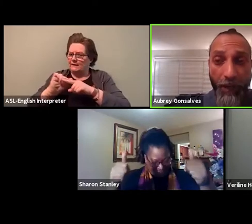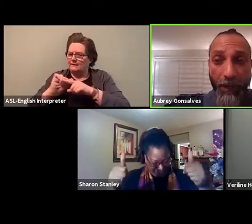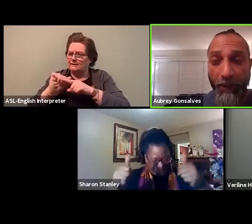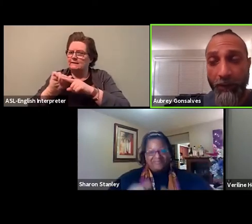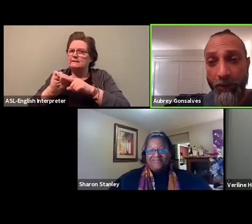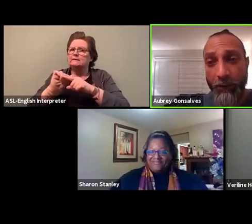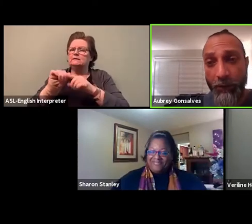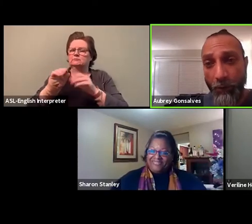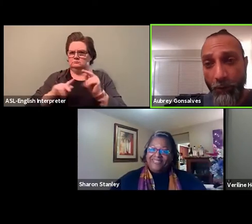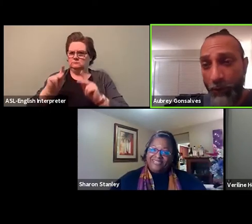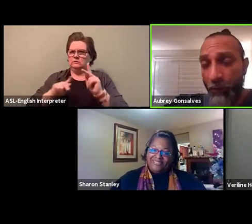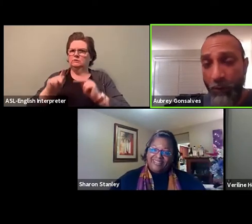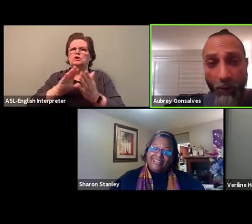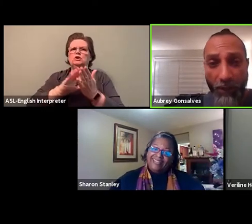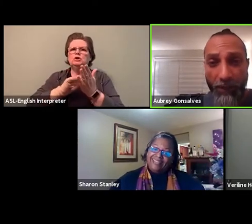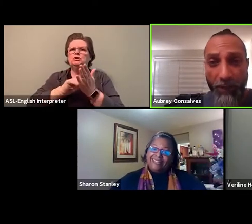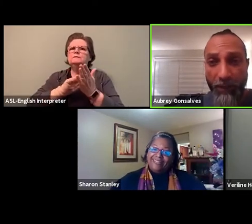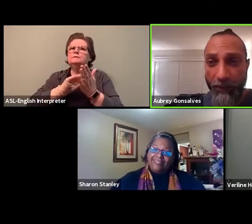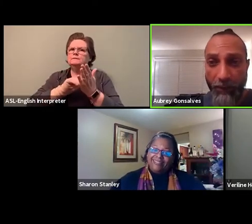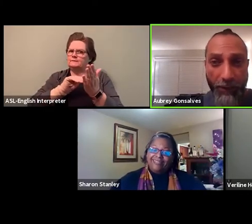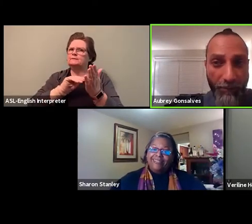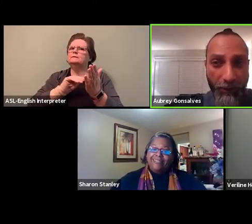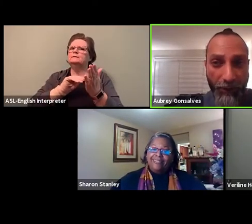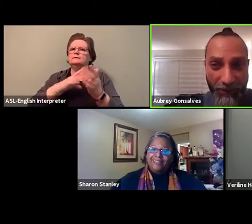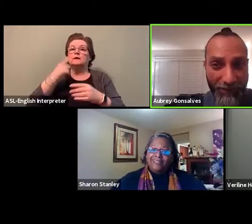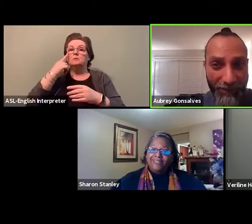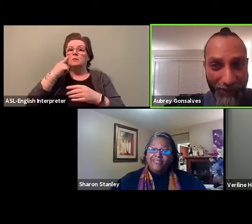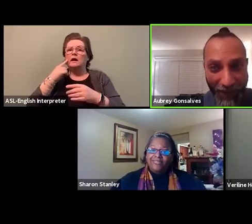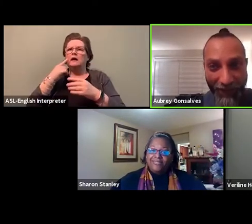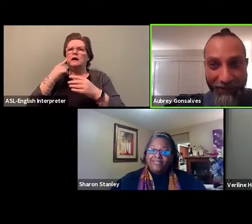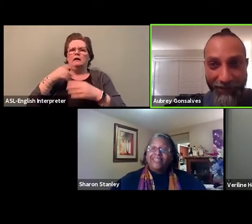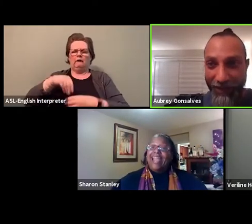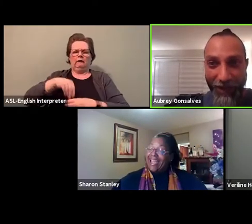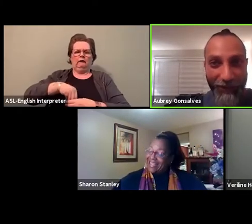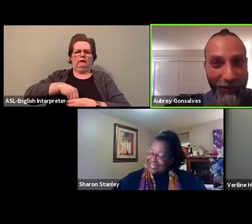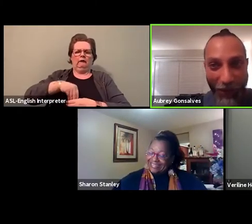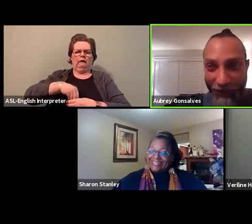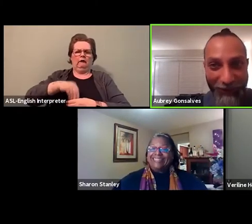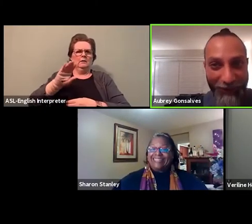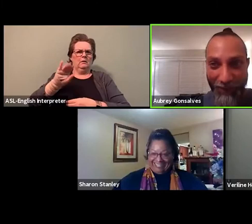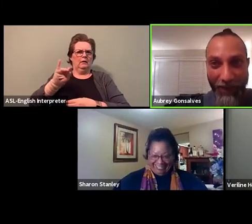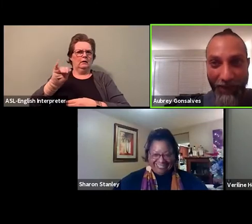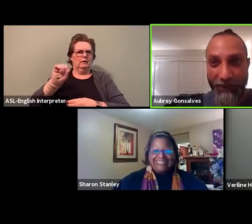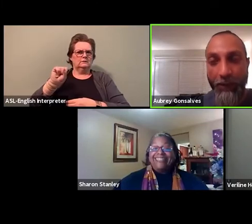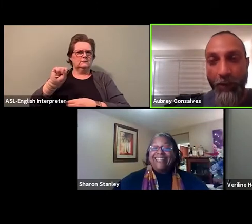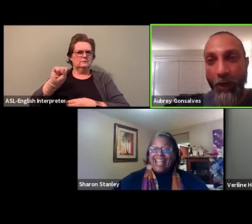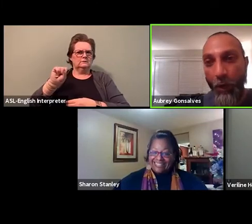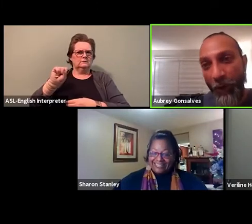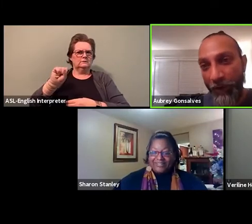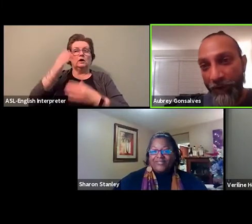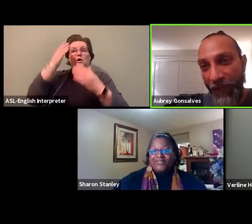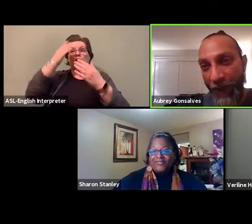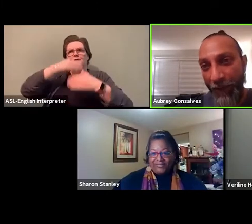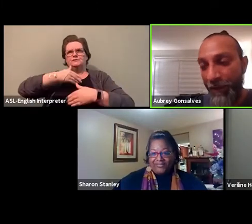and so people are recognizing their implicit bias and unconscious bias and not aware of that.